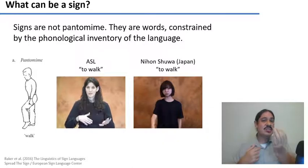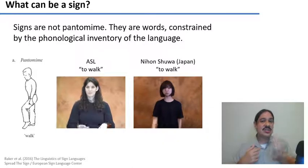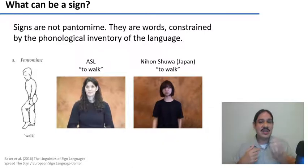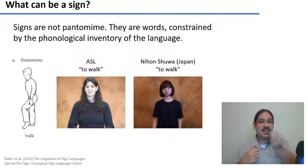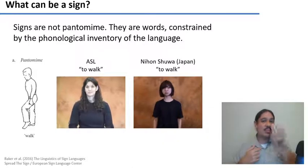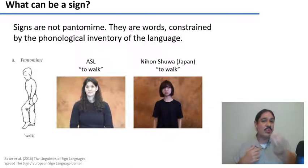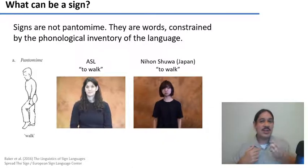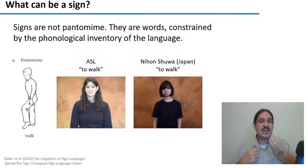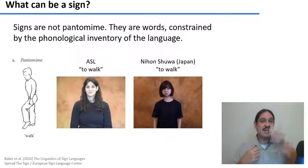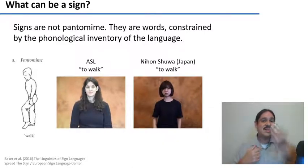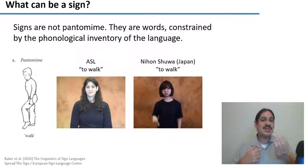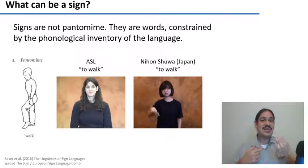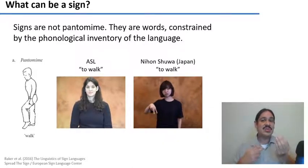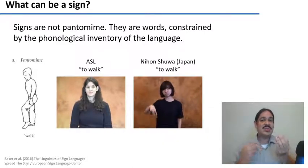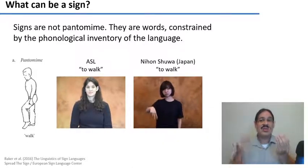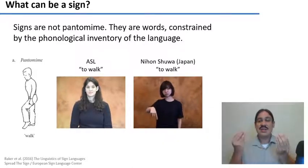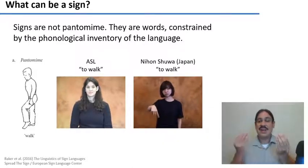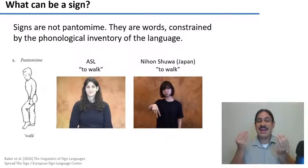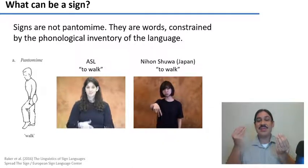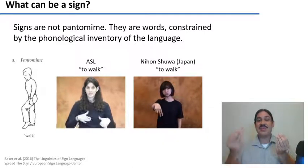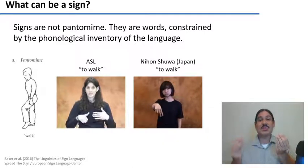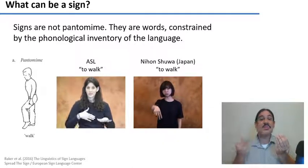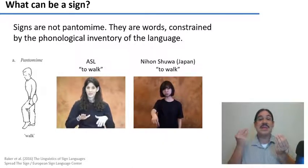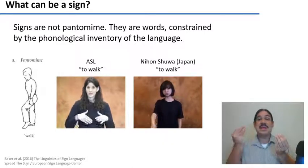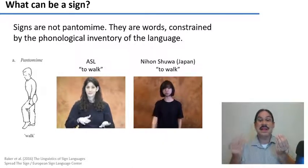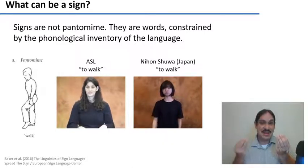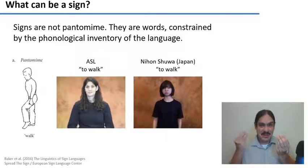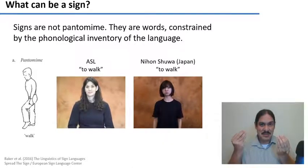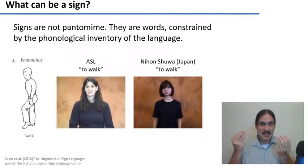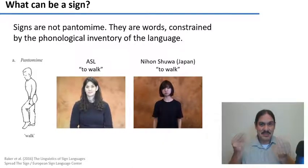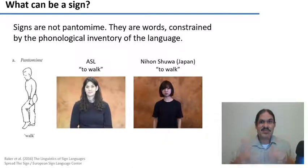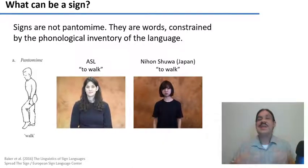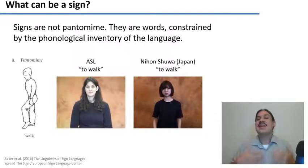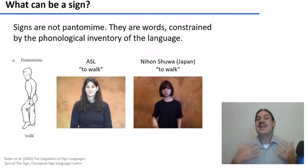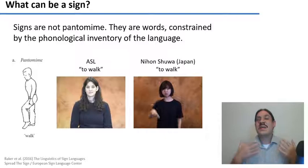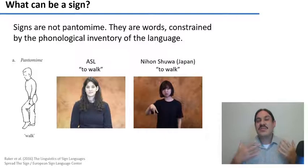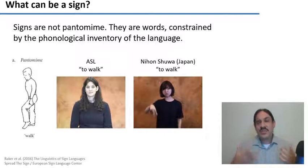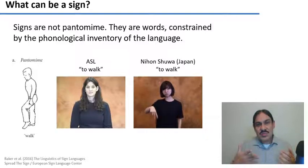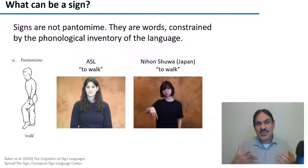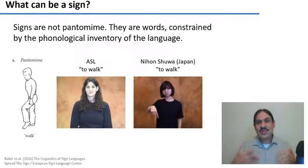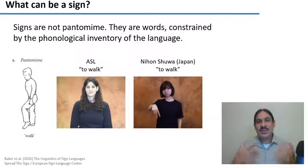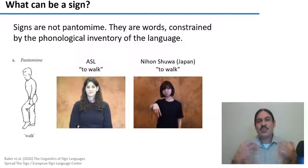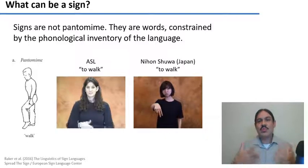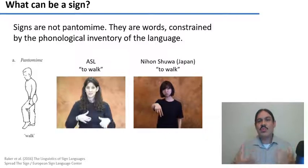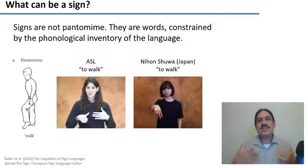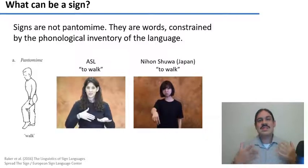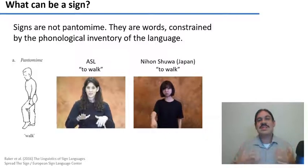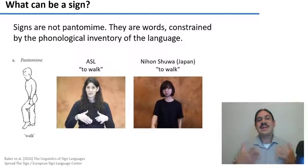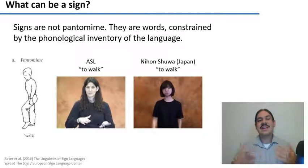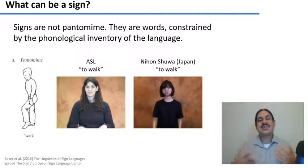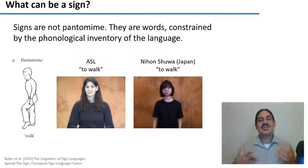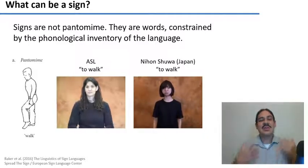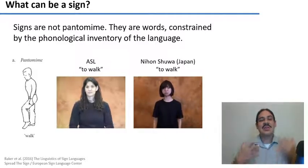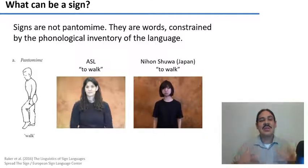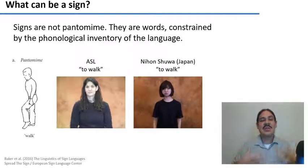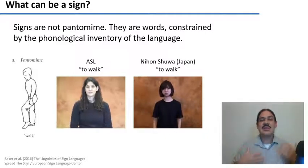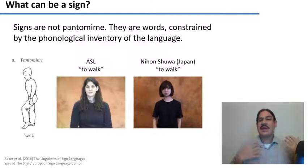pantomime of an action. if...if you want to do the word 'to walk,' you don't move your